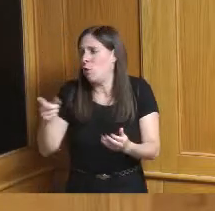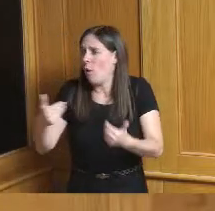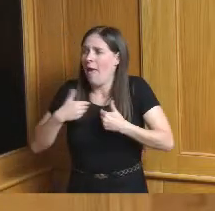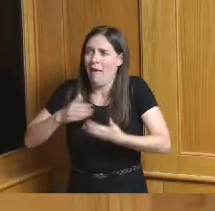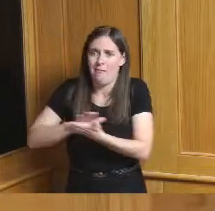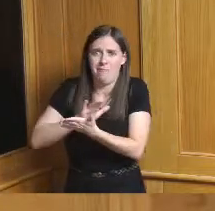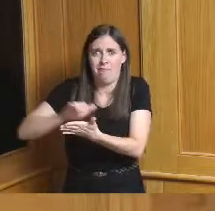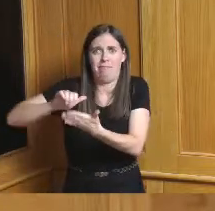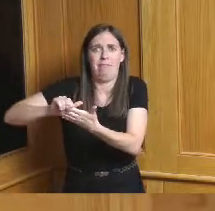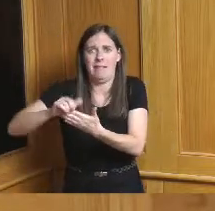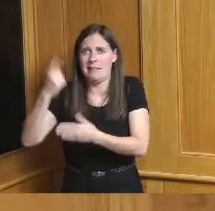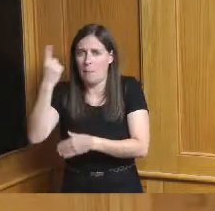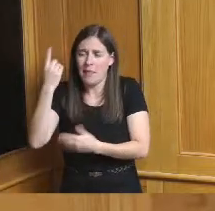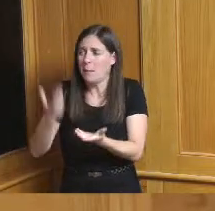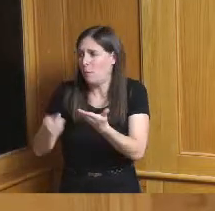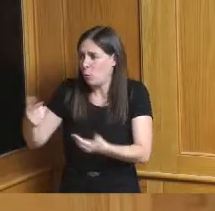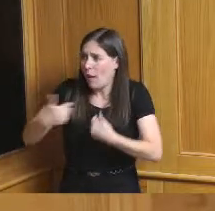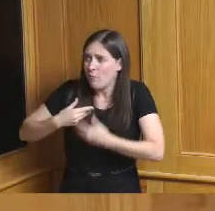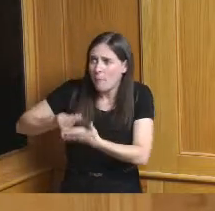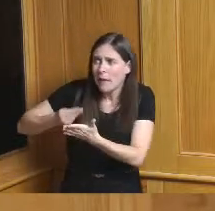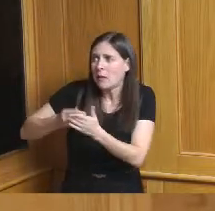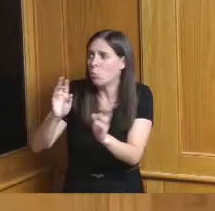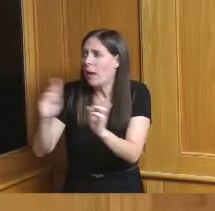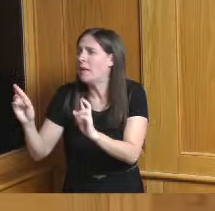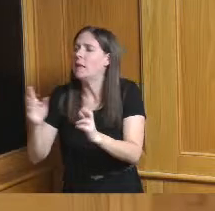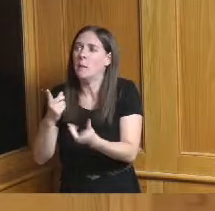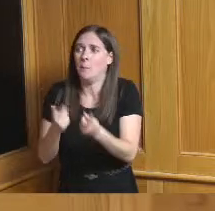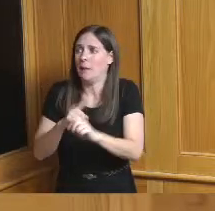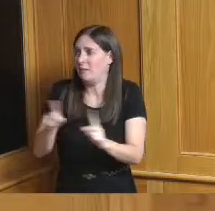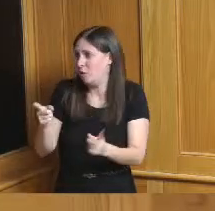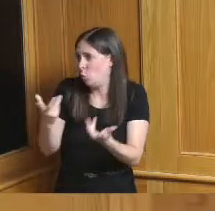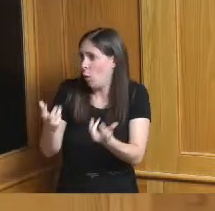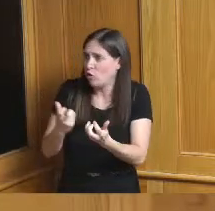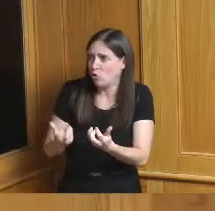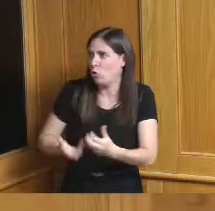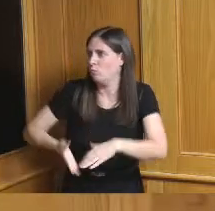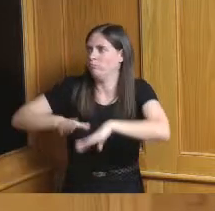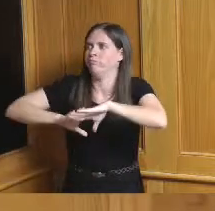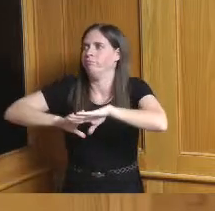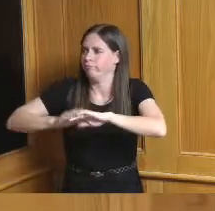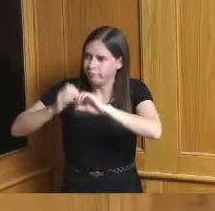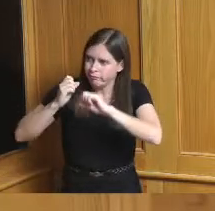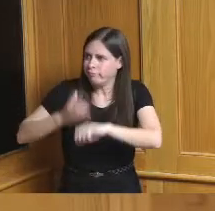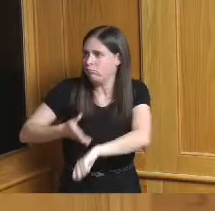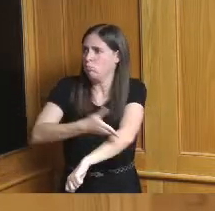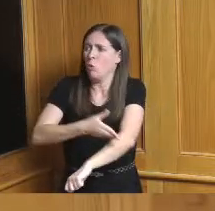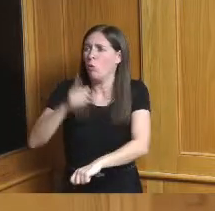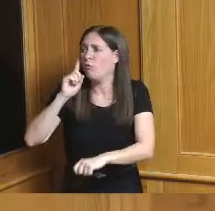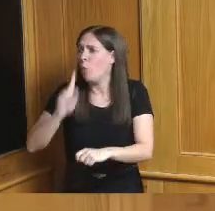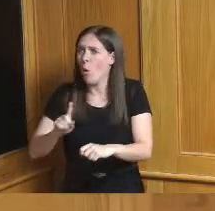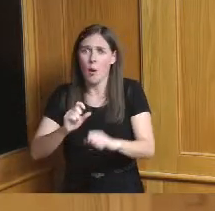strengthen that package tied with the marketing tied with a portal that they go to tied with a